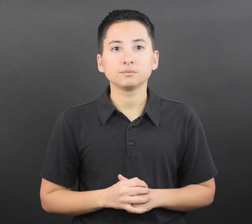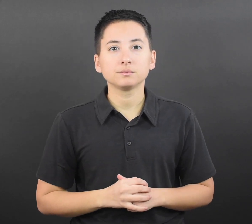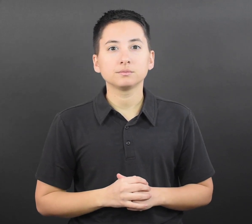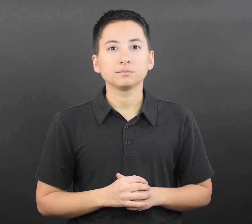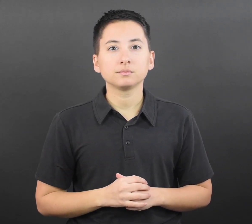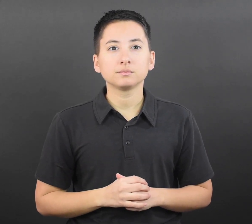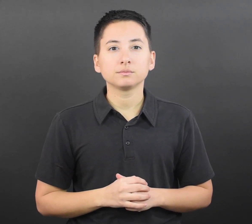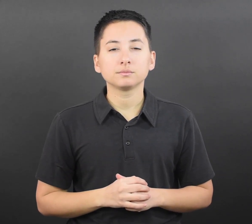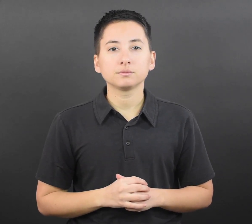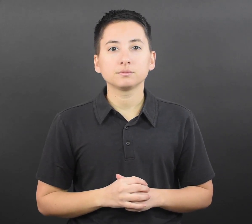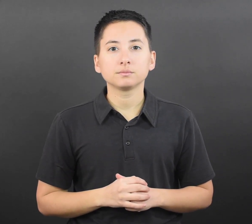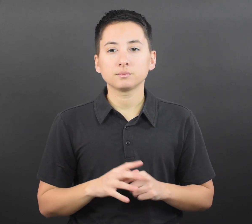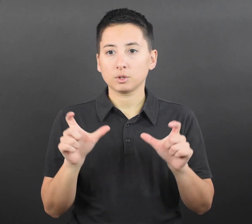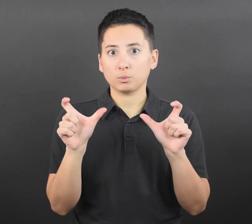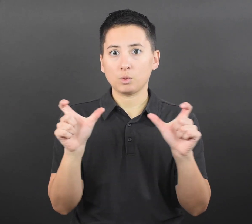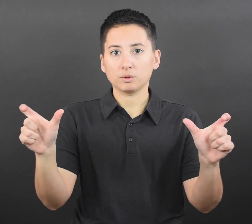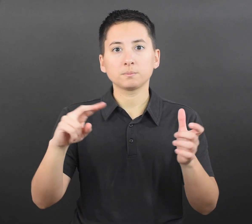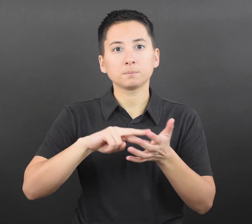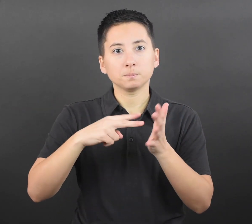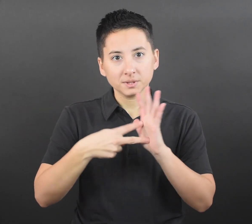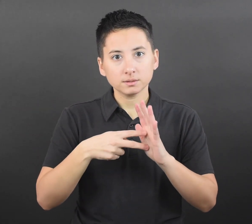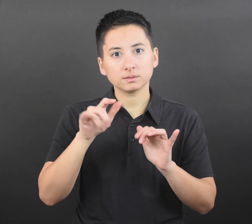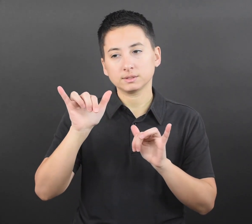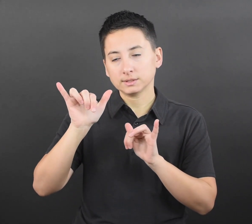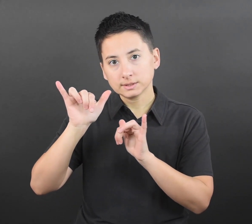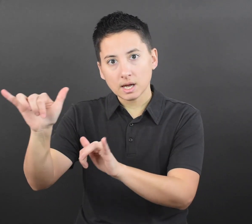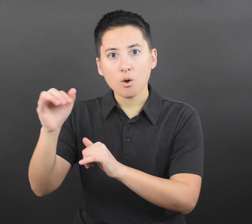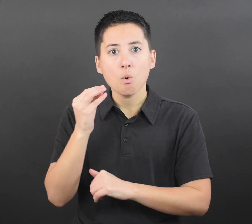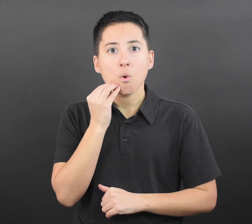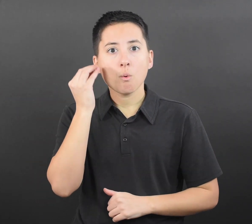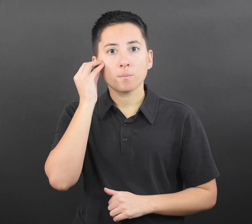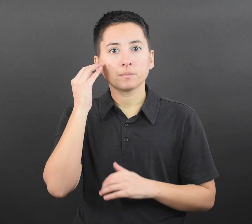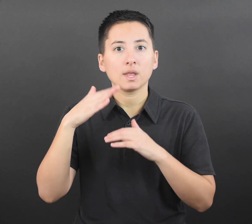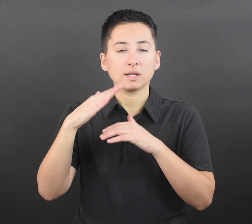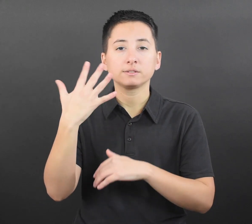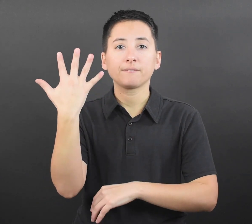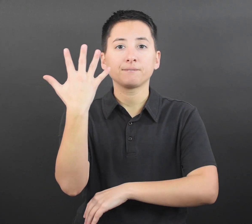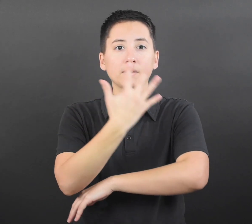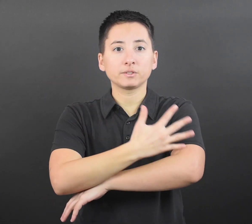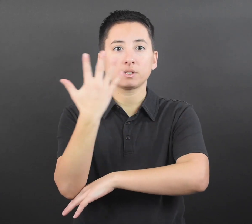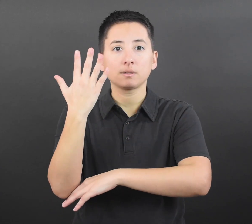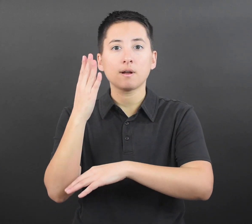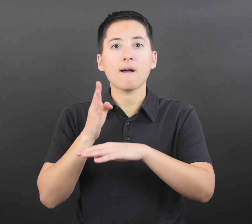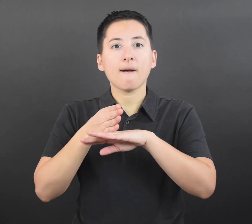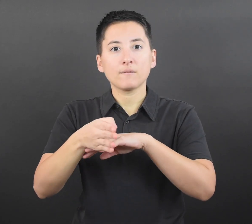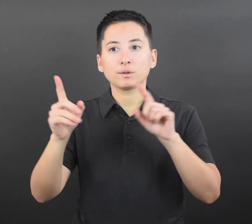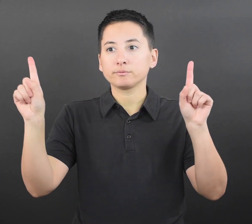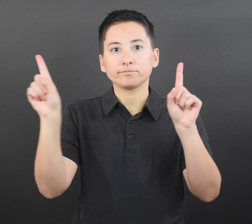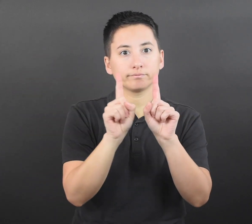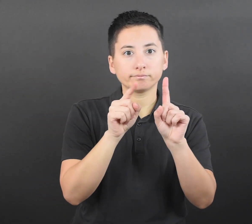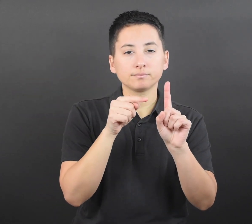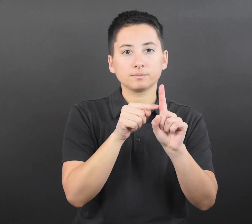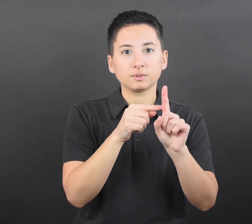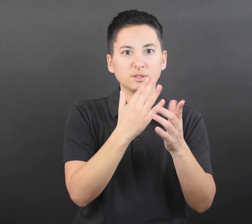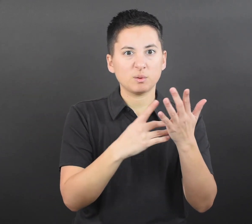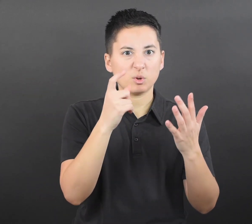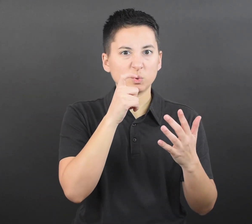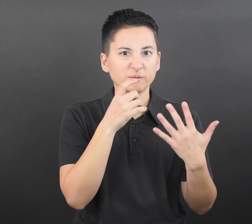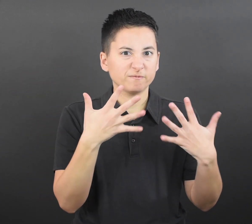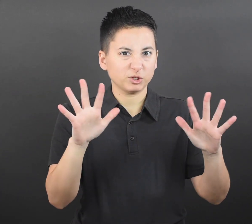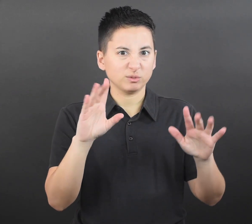Quarantine means staying home for at least 5 days after exposure to someone diagnosed with COVID-19.